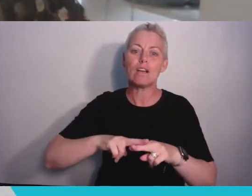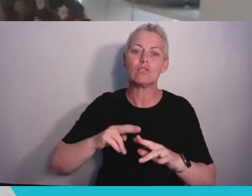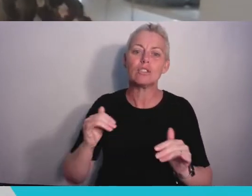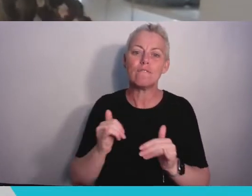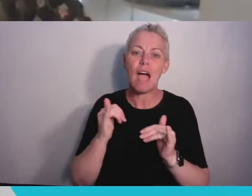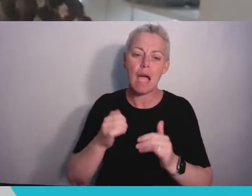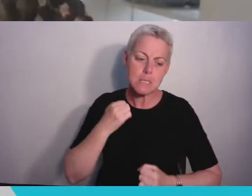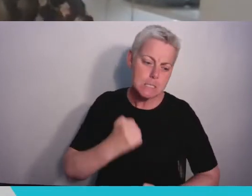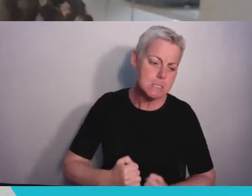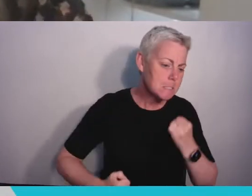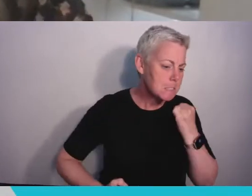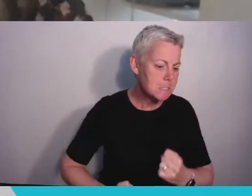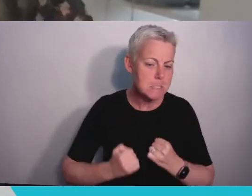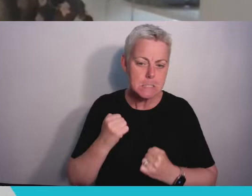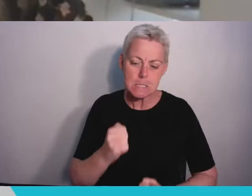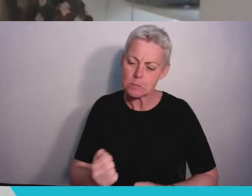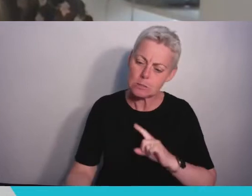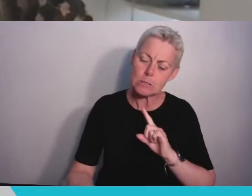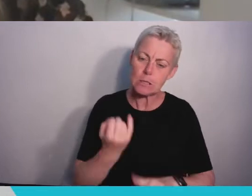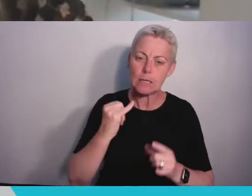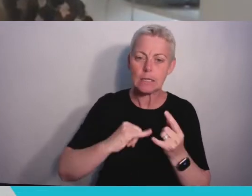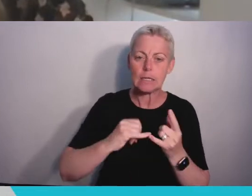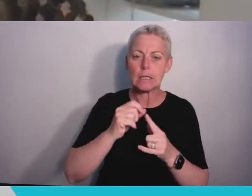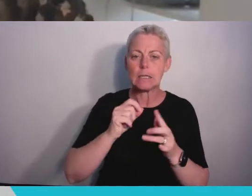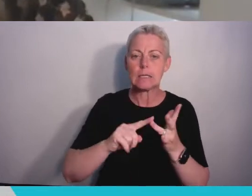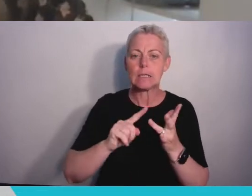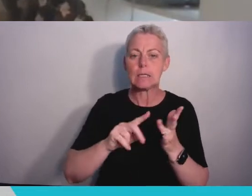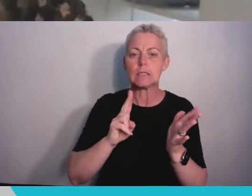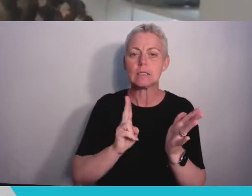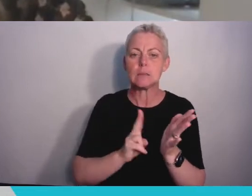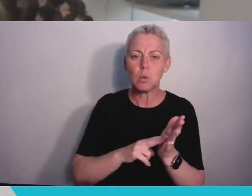rush to get a seat in the library during exams (because it made total sense to queue up half